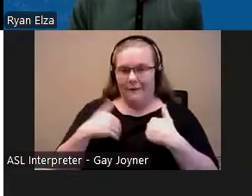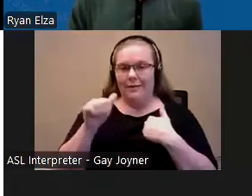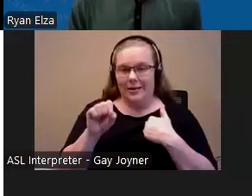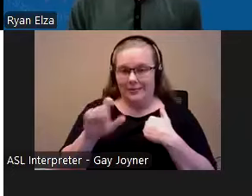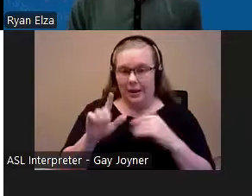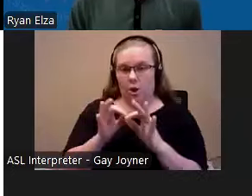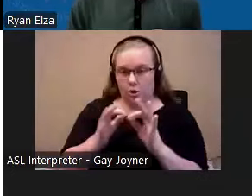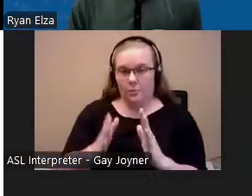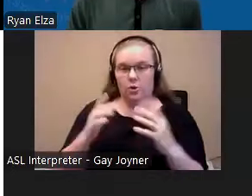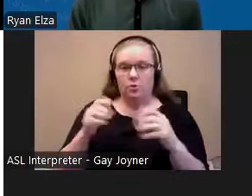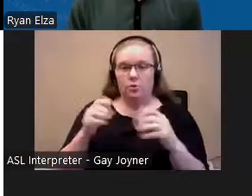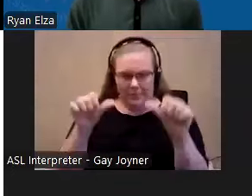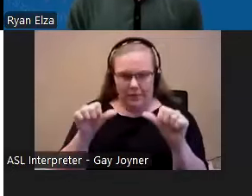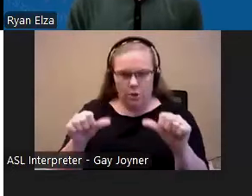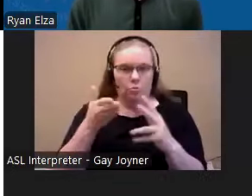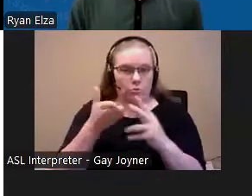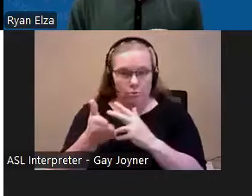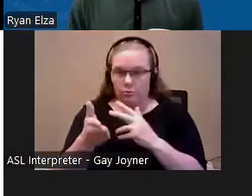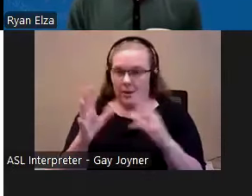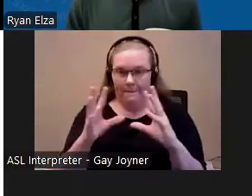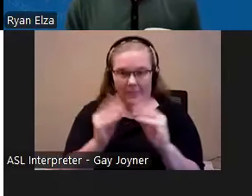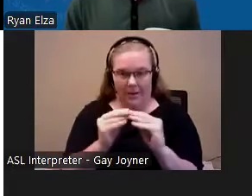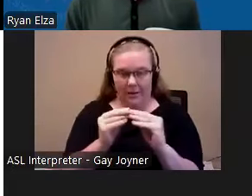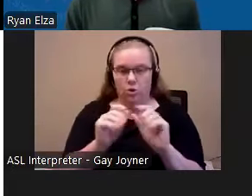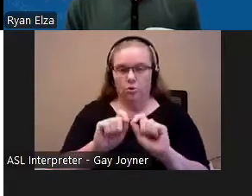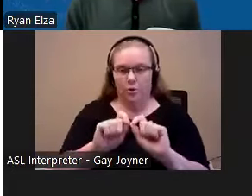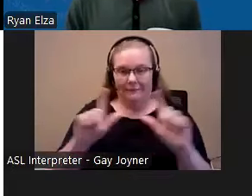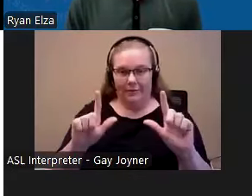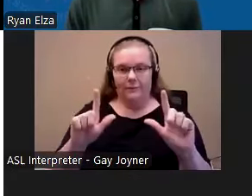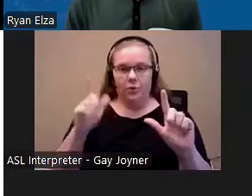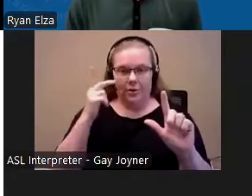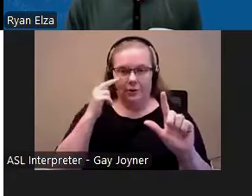entire meeting. And to enlarge the view of the interpreter you can click on the window